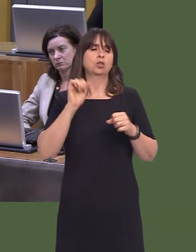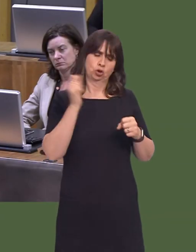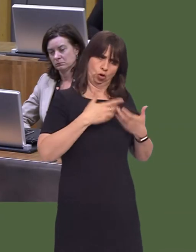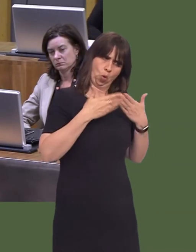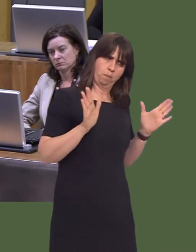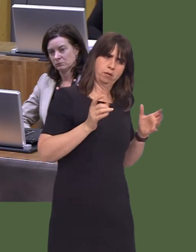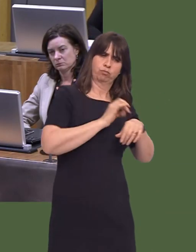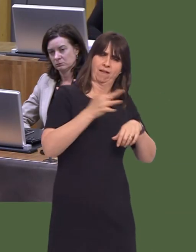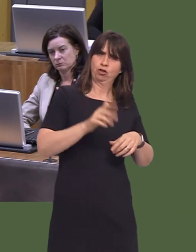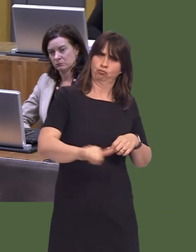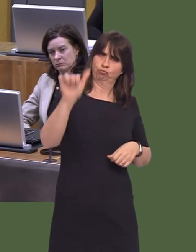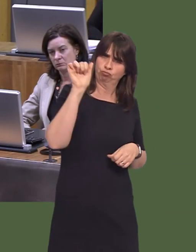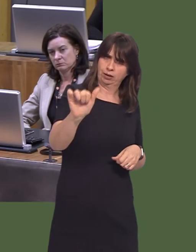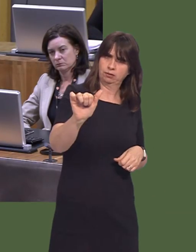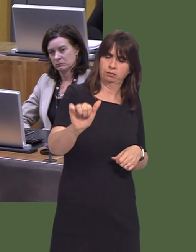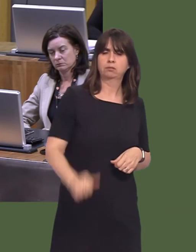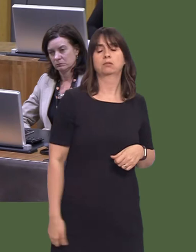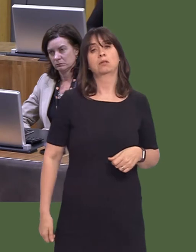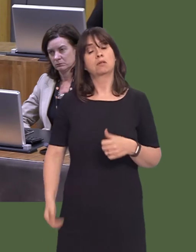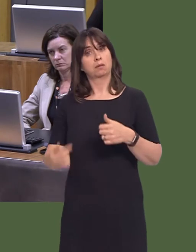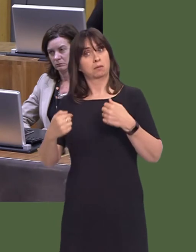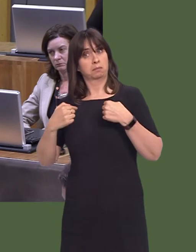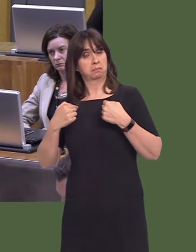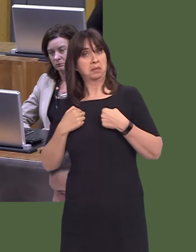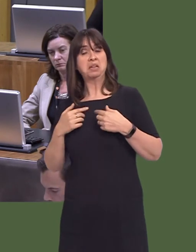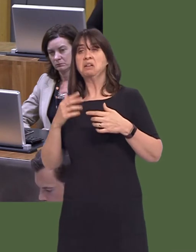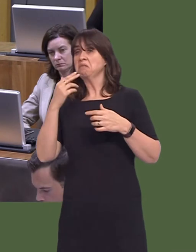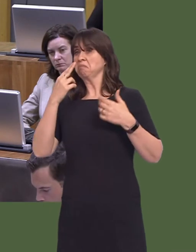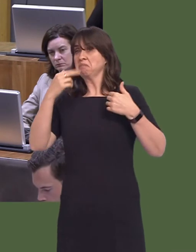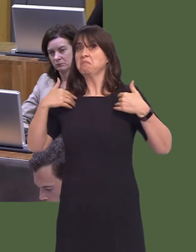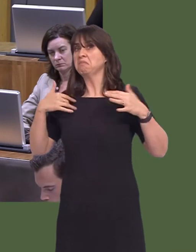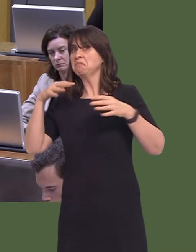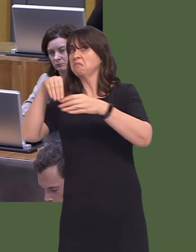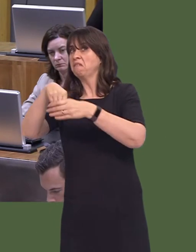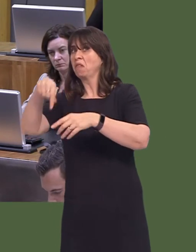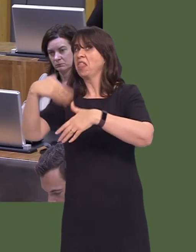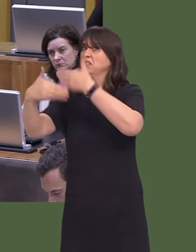what we strive to do. It's not something I've been directly involved with, as he can appreciate,